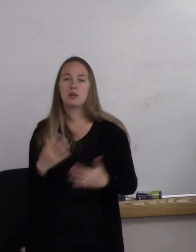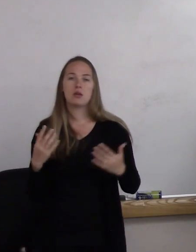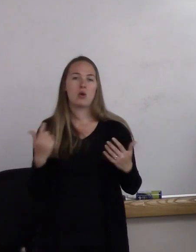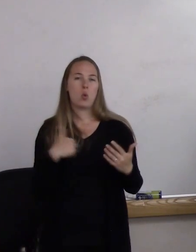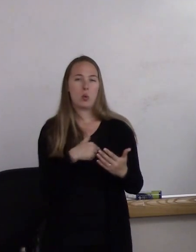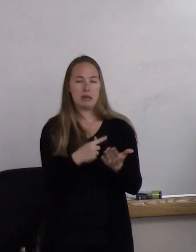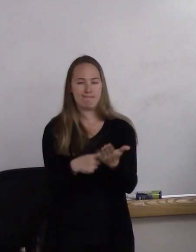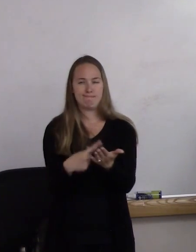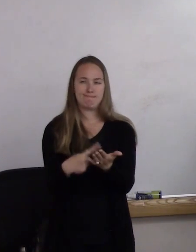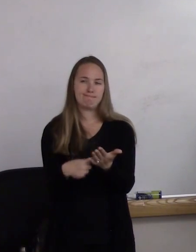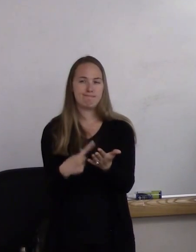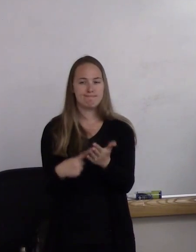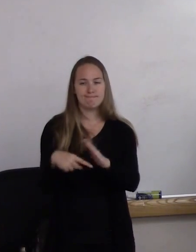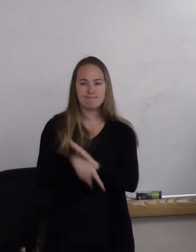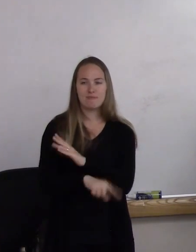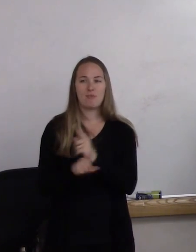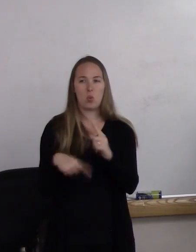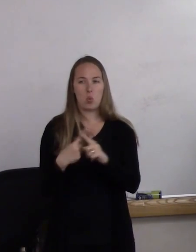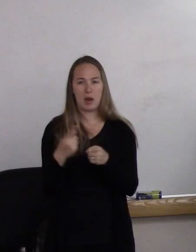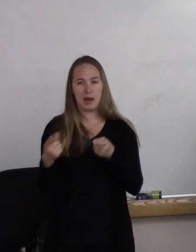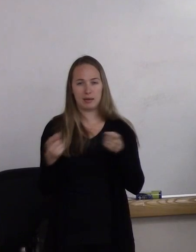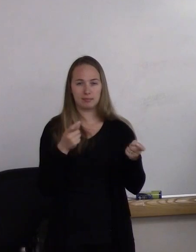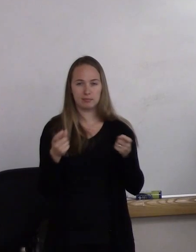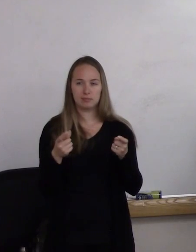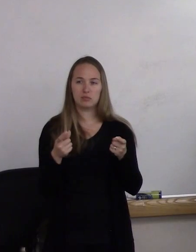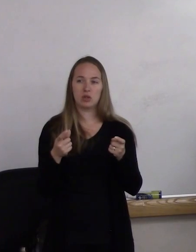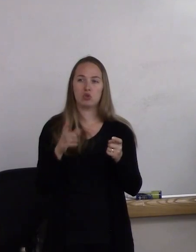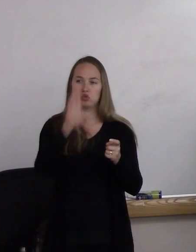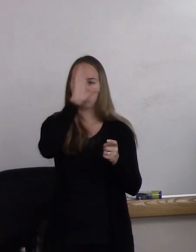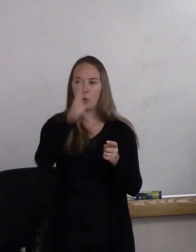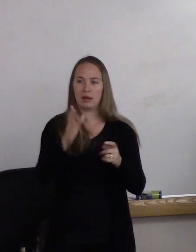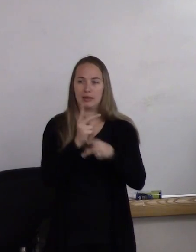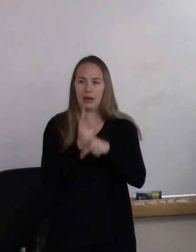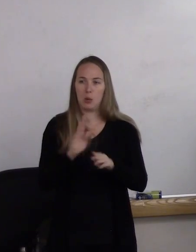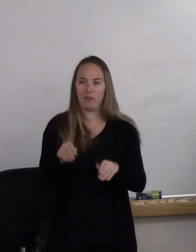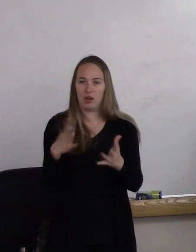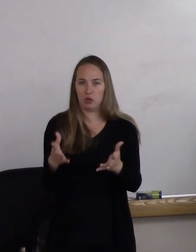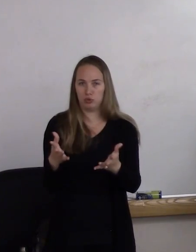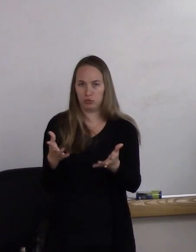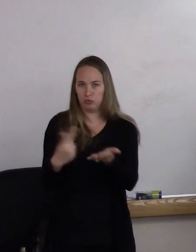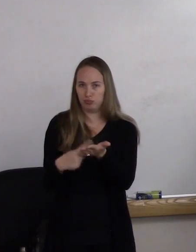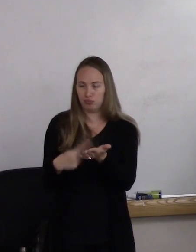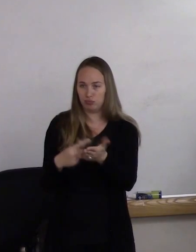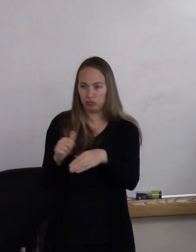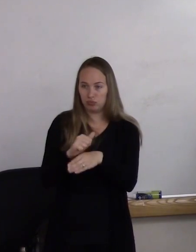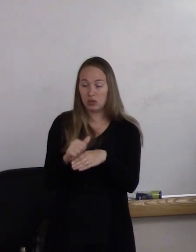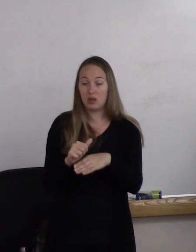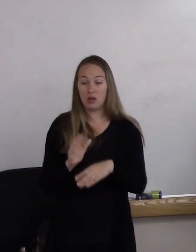when we're talking to direct care providers because transgender actually has very little